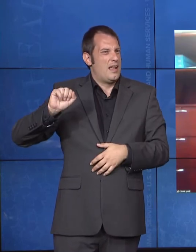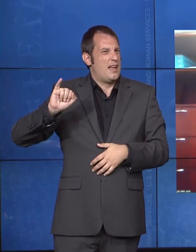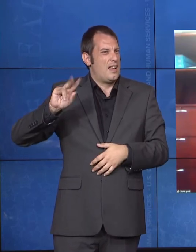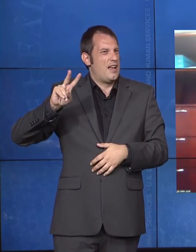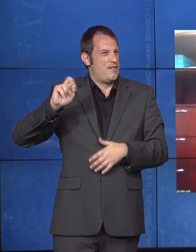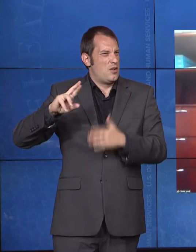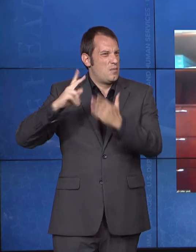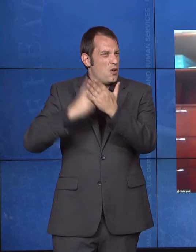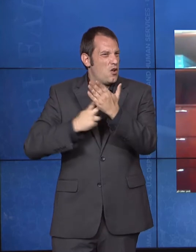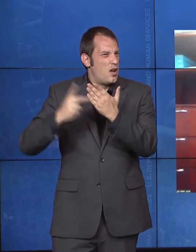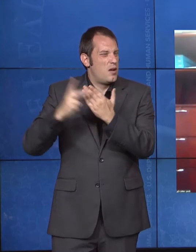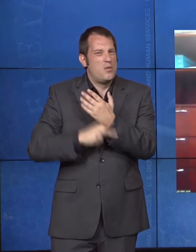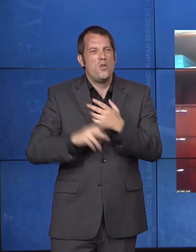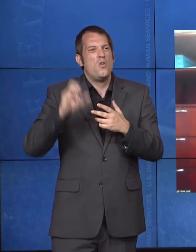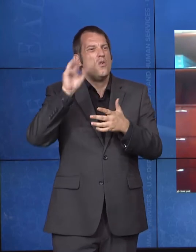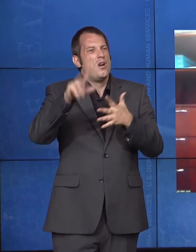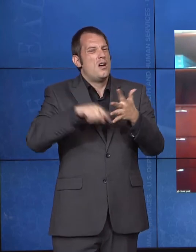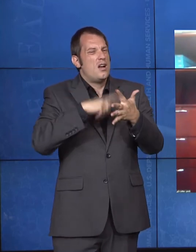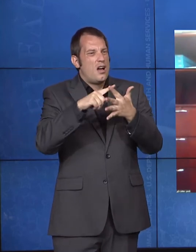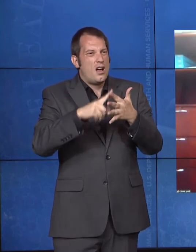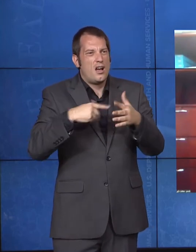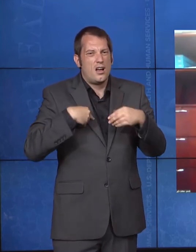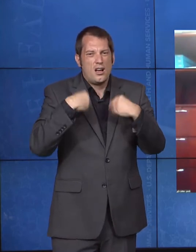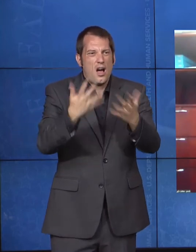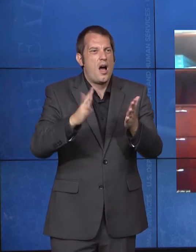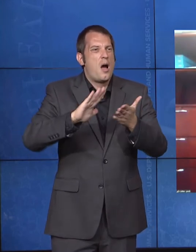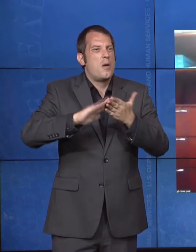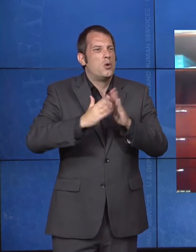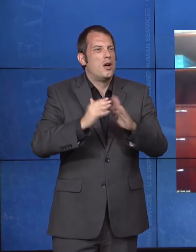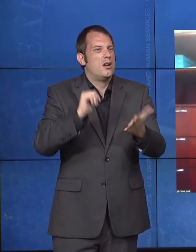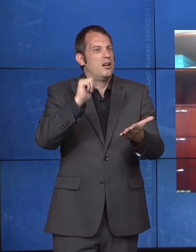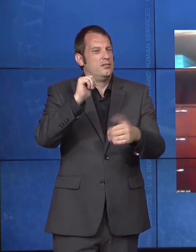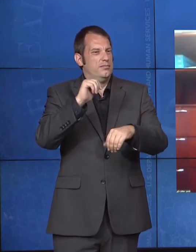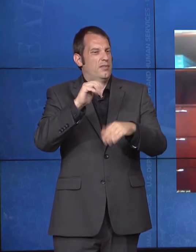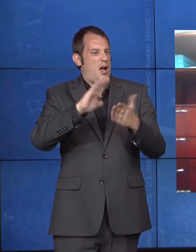based services interventions, or the Money Follows the Person program which has made